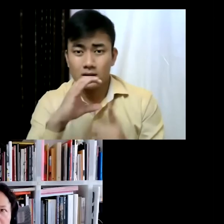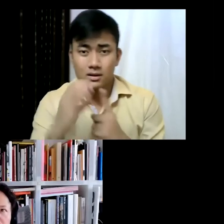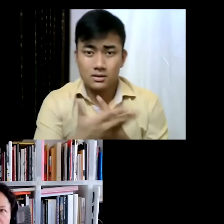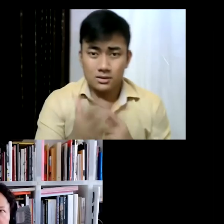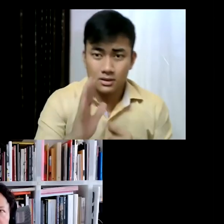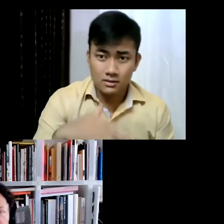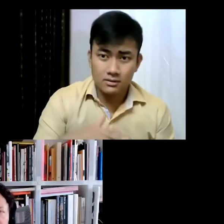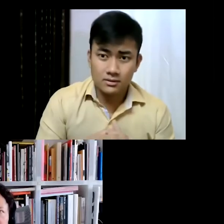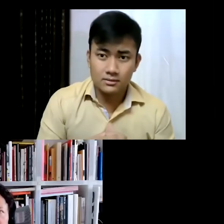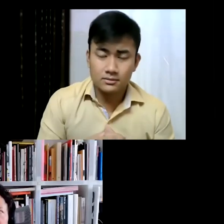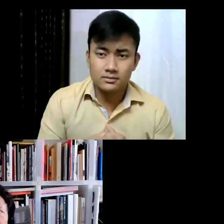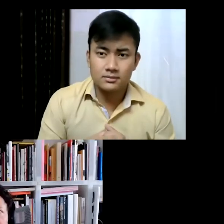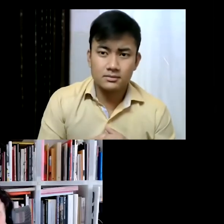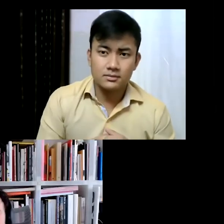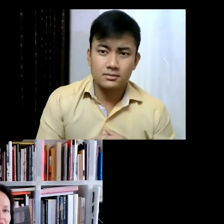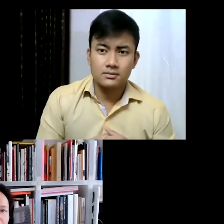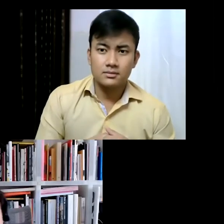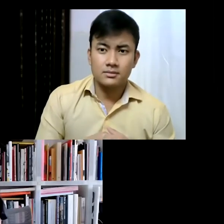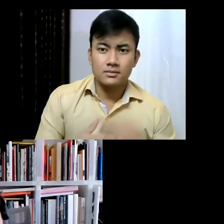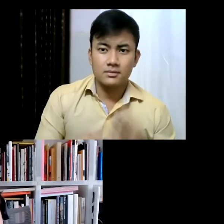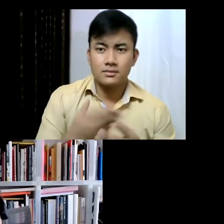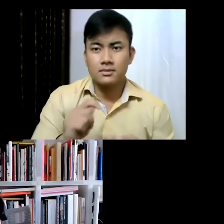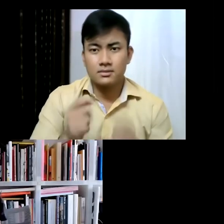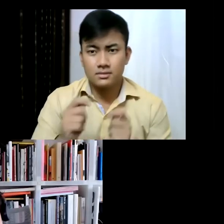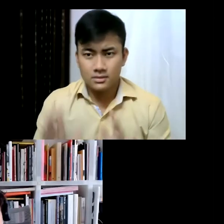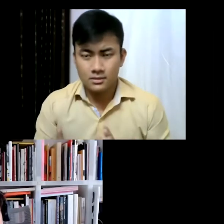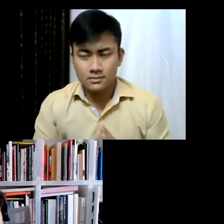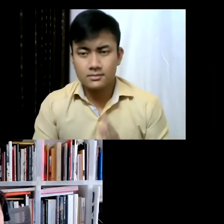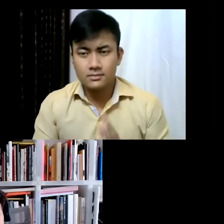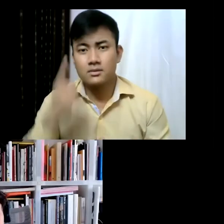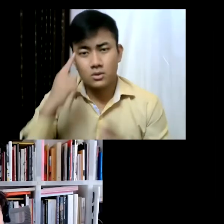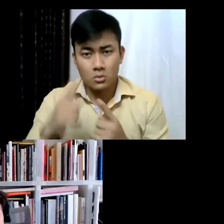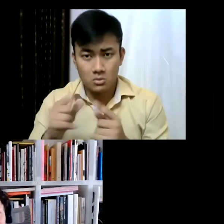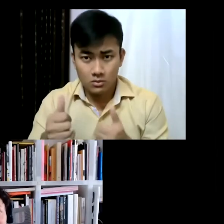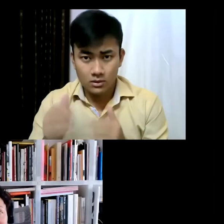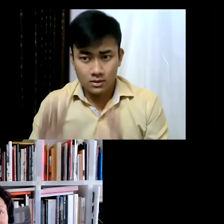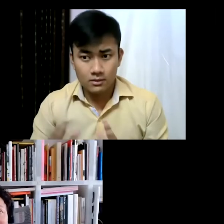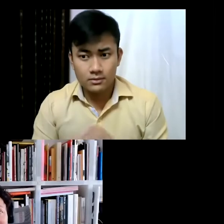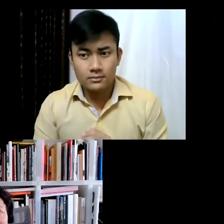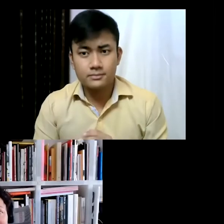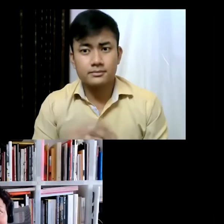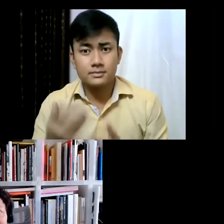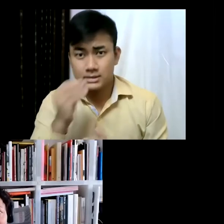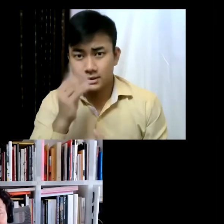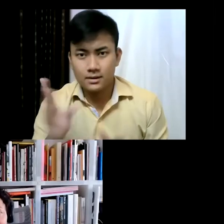make changes they have to go extreme and so it's a very tough time. I think, you know, it's a time of